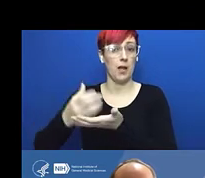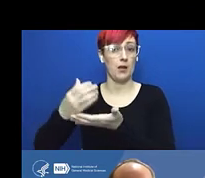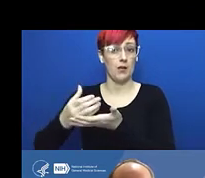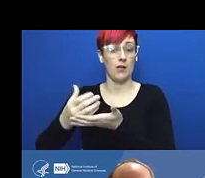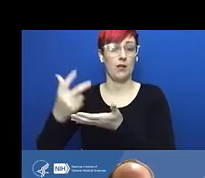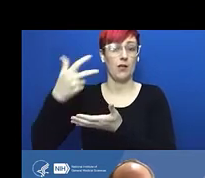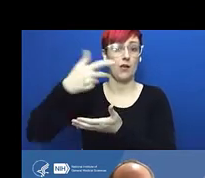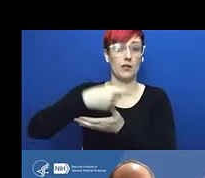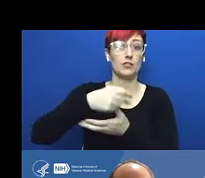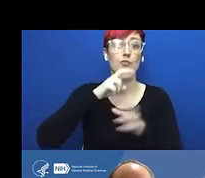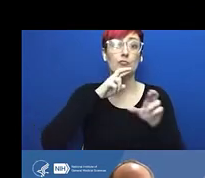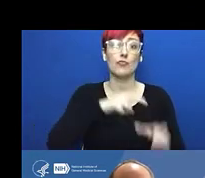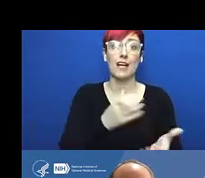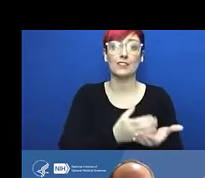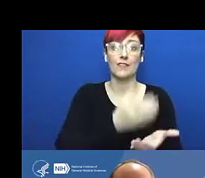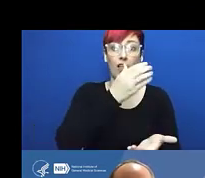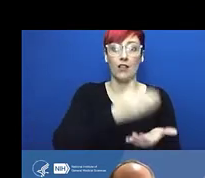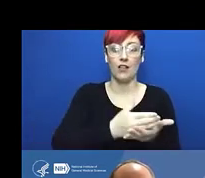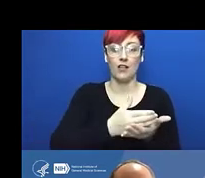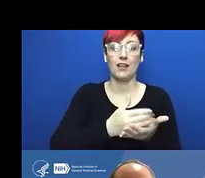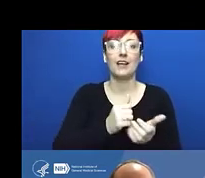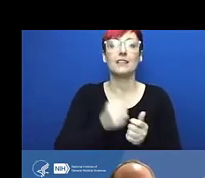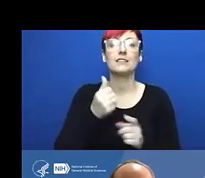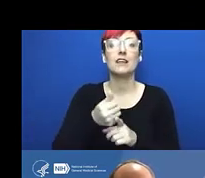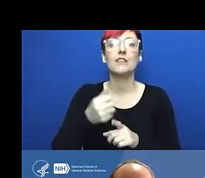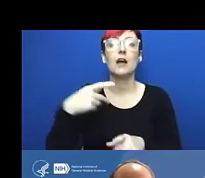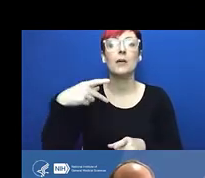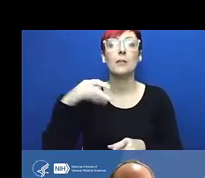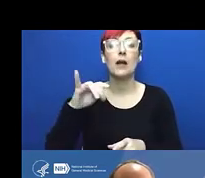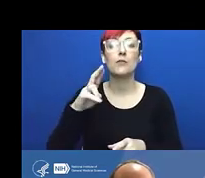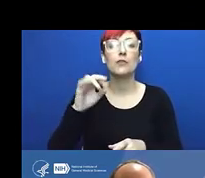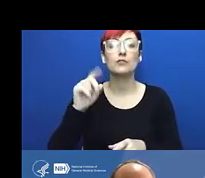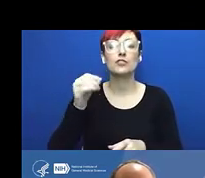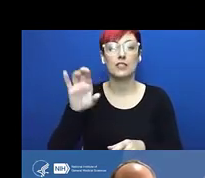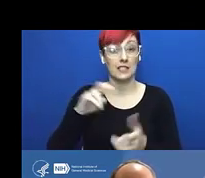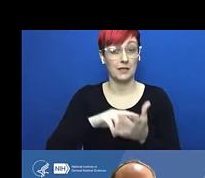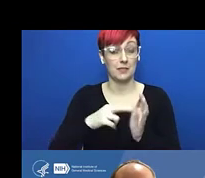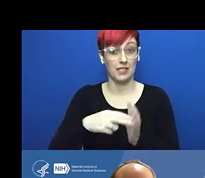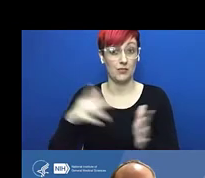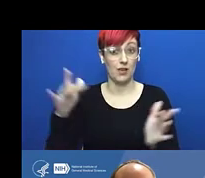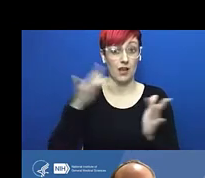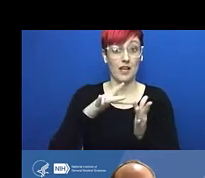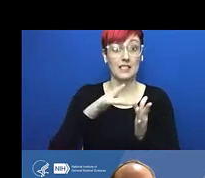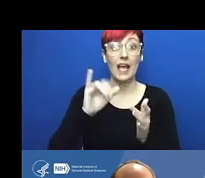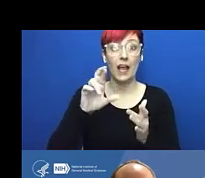Person: Emily, I just made you host. I mean Emma, I'm sorry. Person: Okay, great. Person: I just made you host, so you're good to go. You can take over the controls